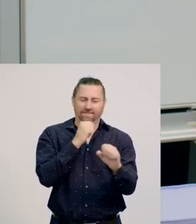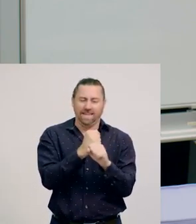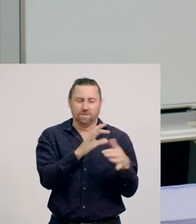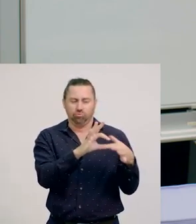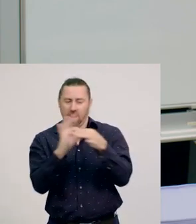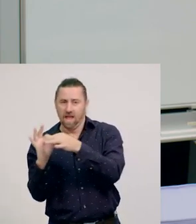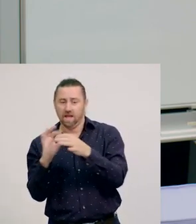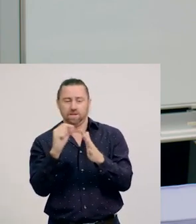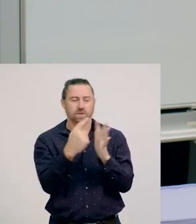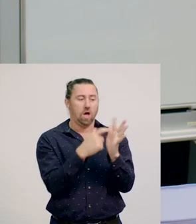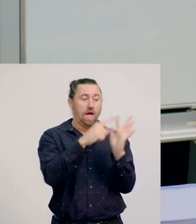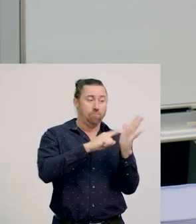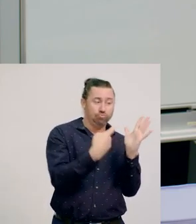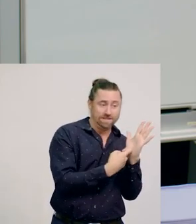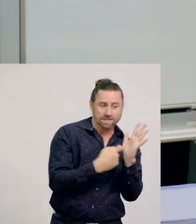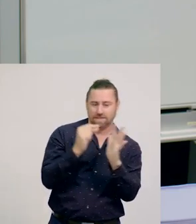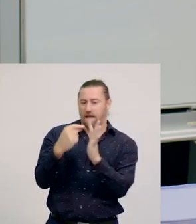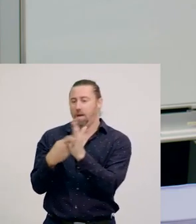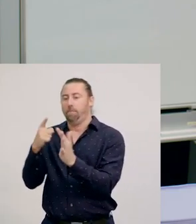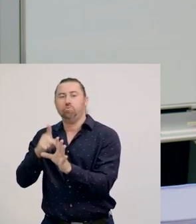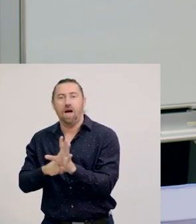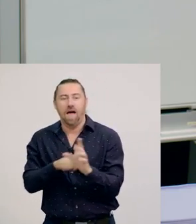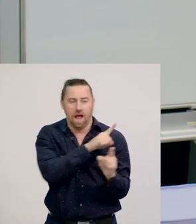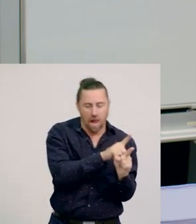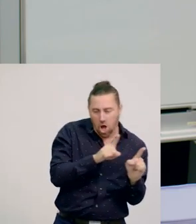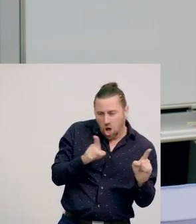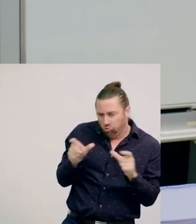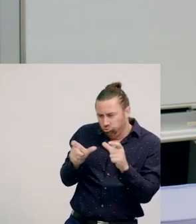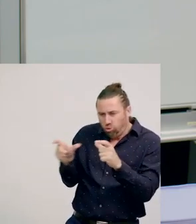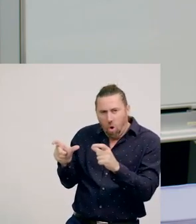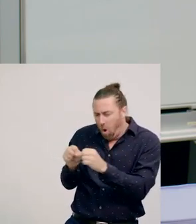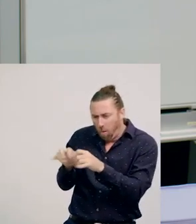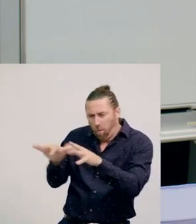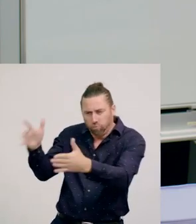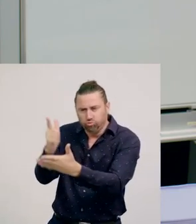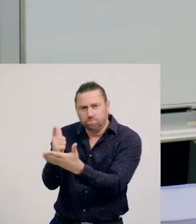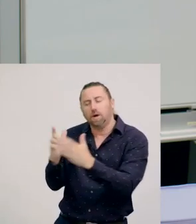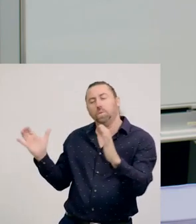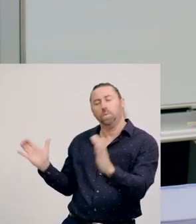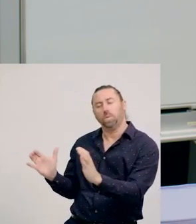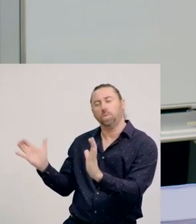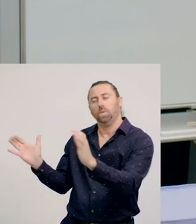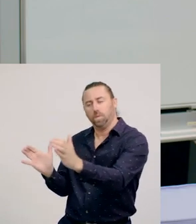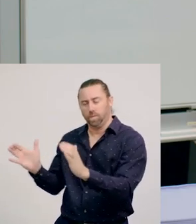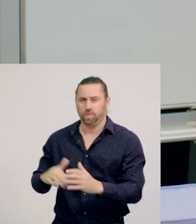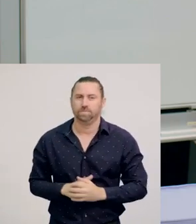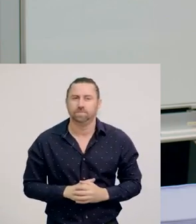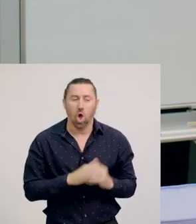Predator/prey relationships can help to control the size of populations. Competitive relationships occur when two organisms